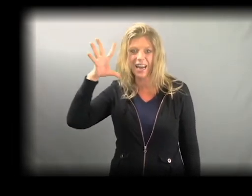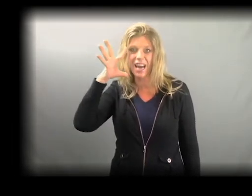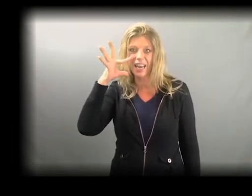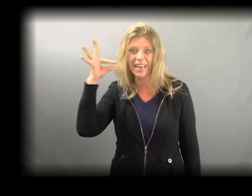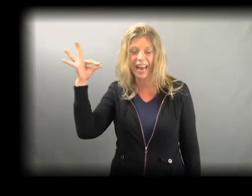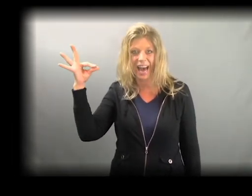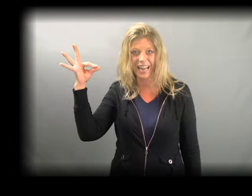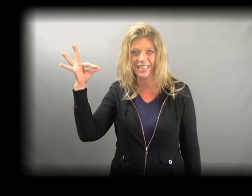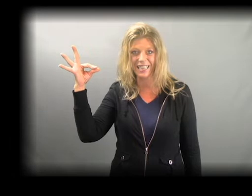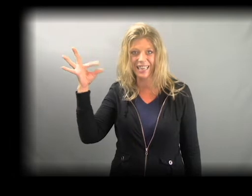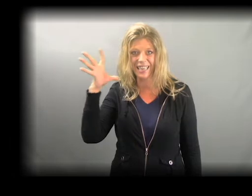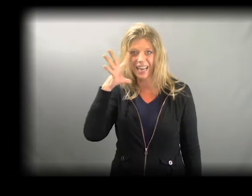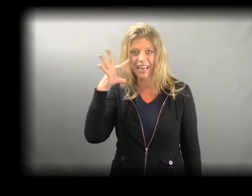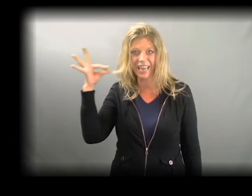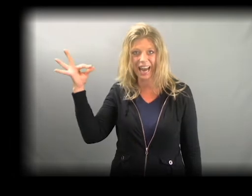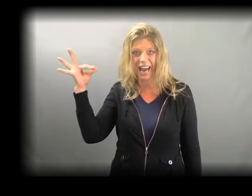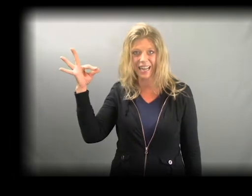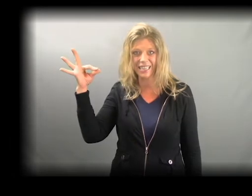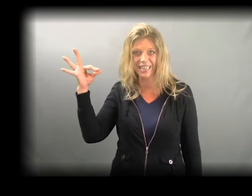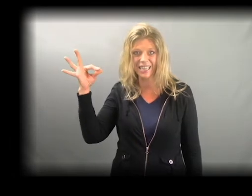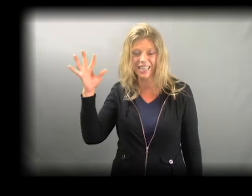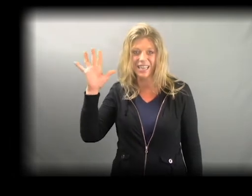CAT